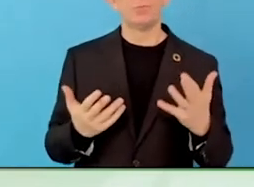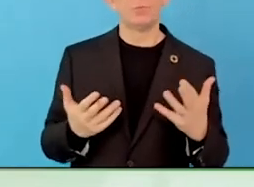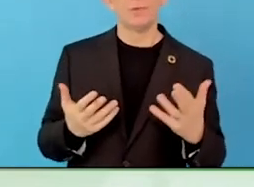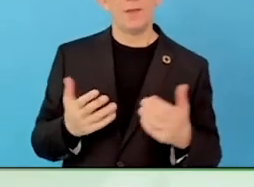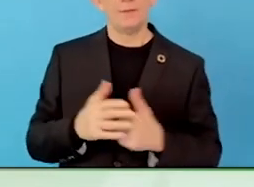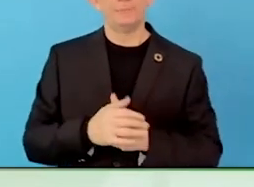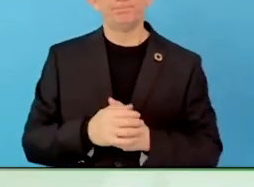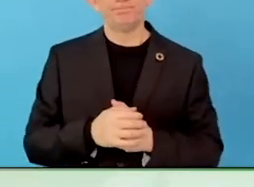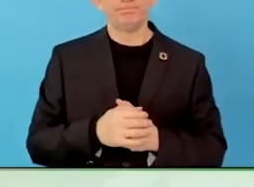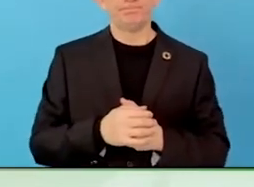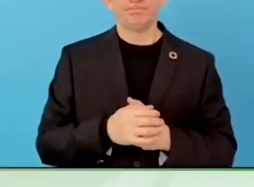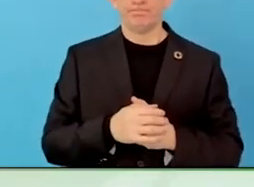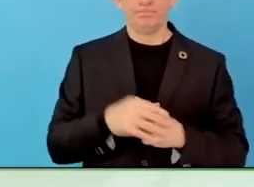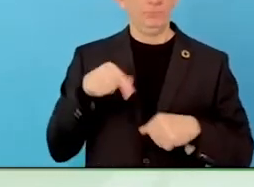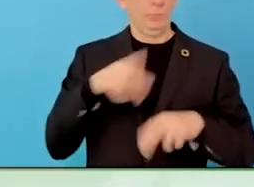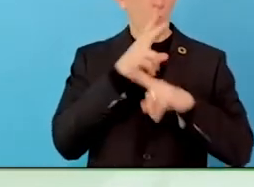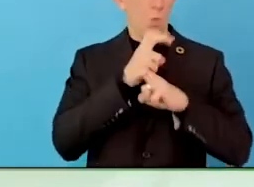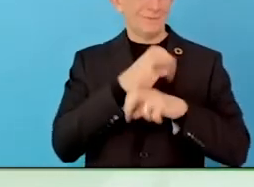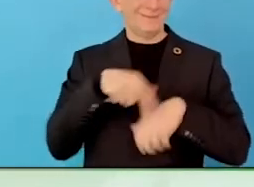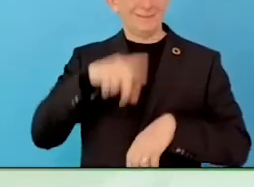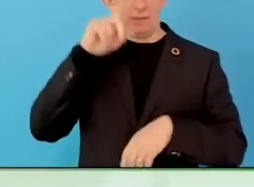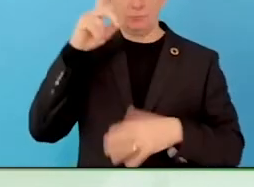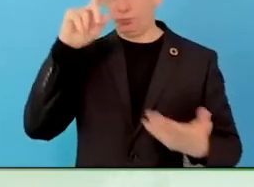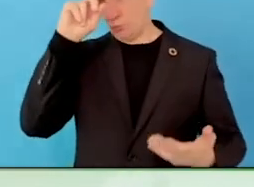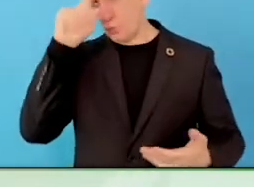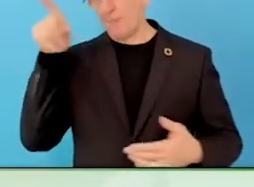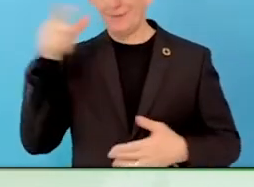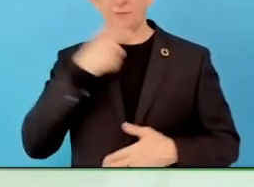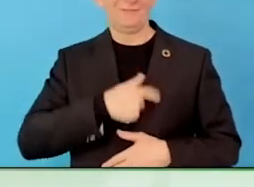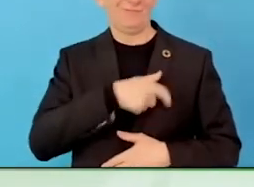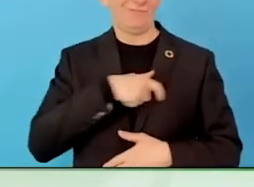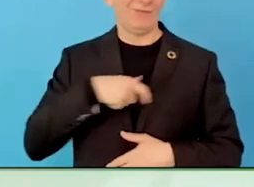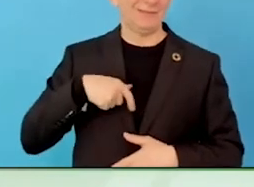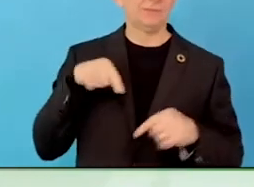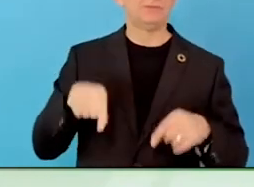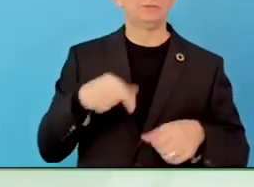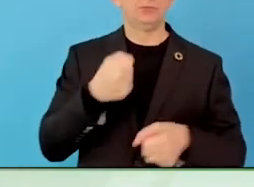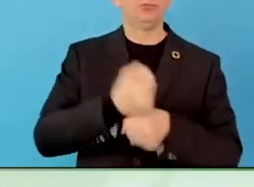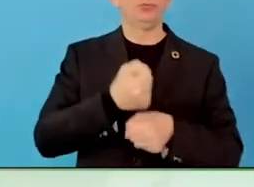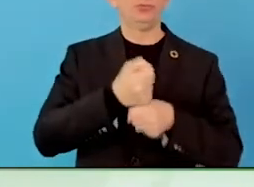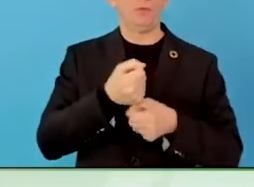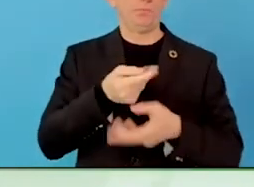We think it is very important to get companies on board, they commit,